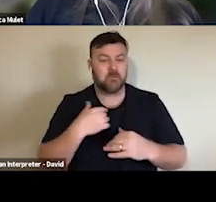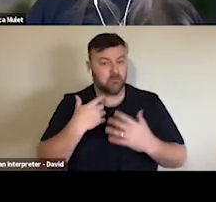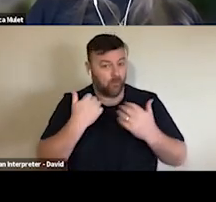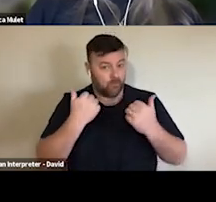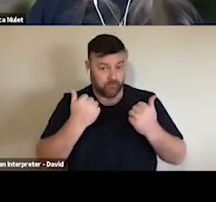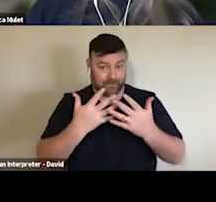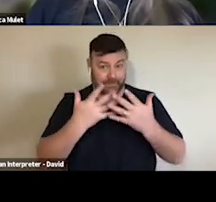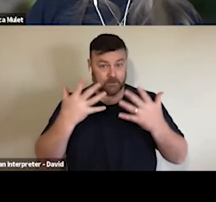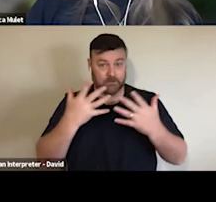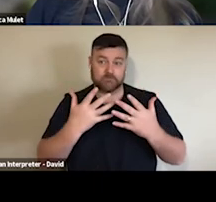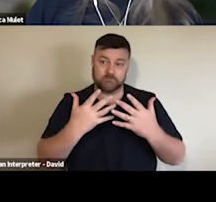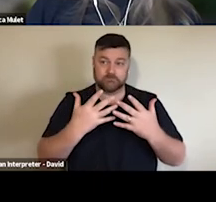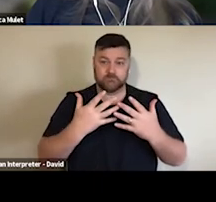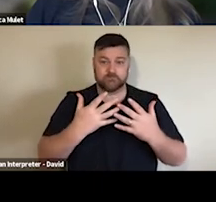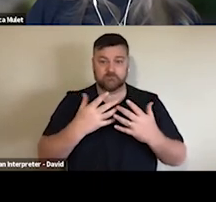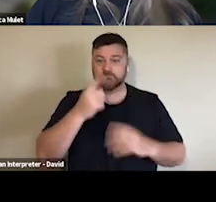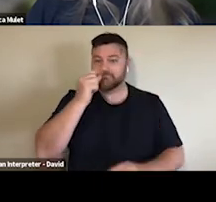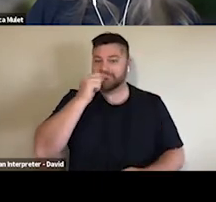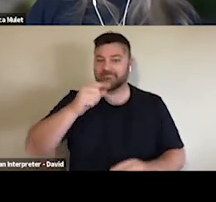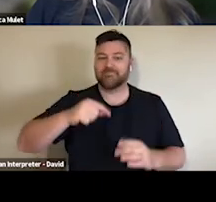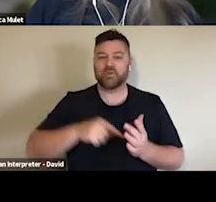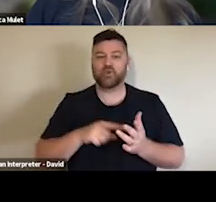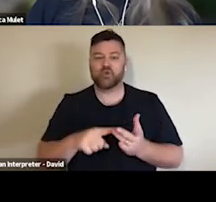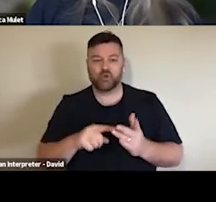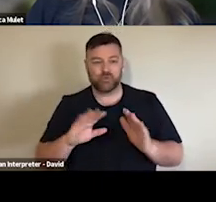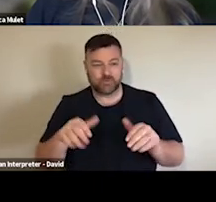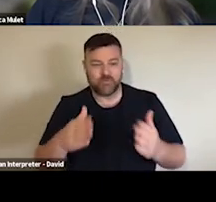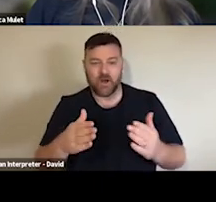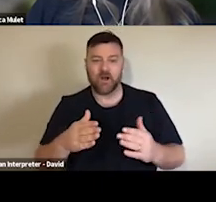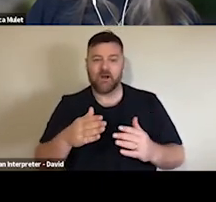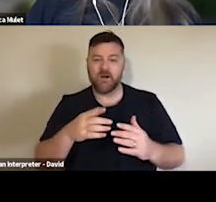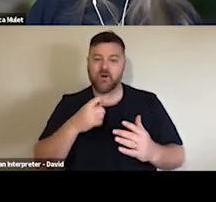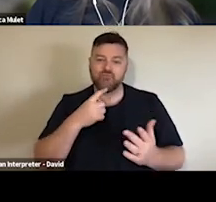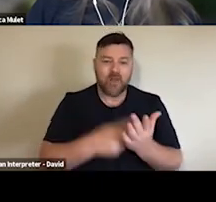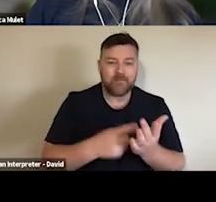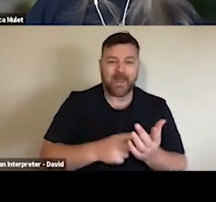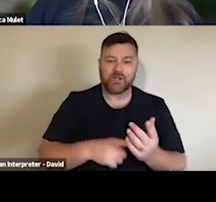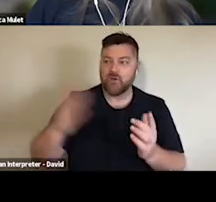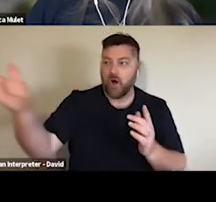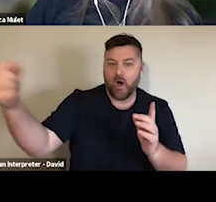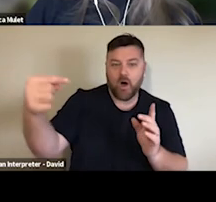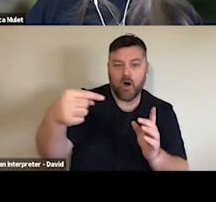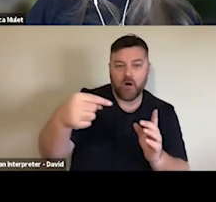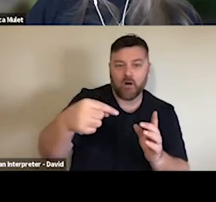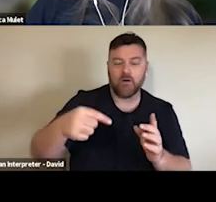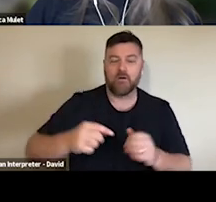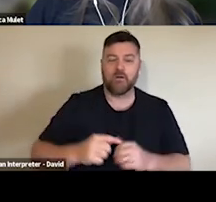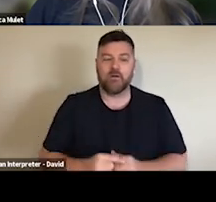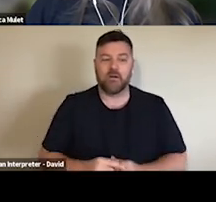and how it's playing out in terms of what audiences are prioritising in terms of their decision making right now.